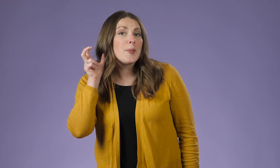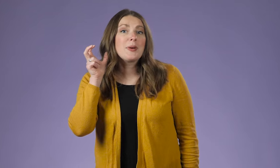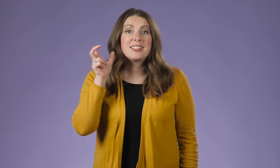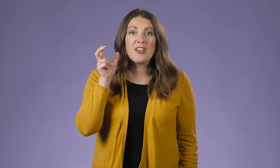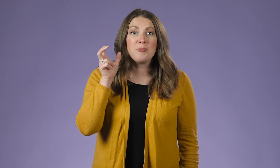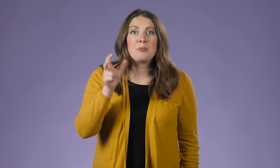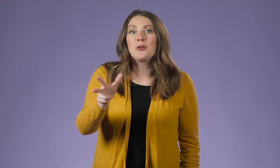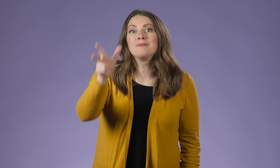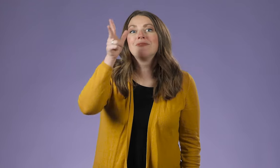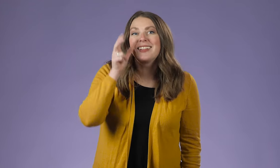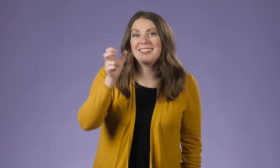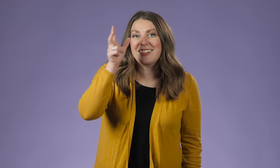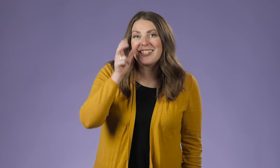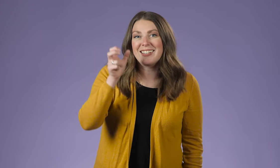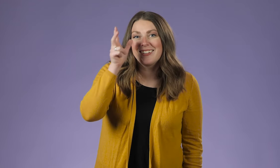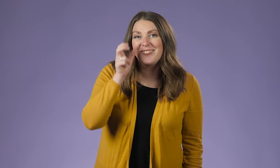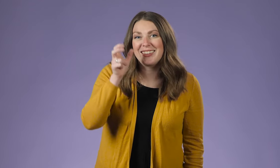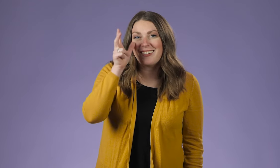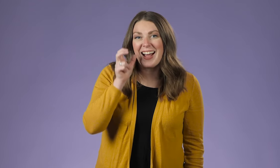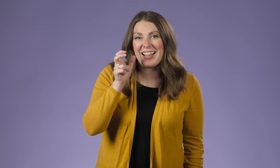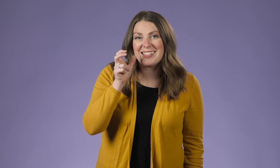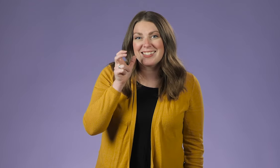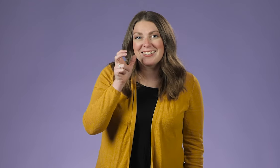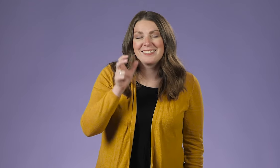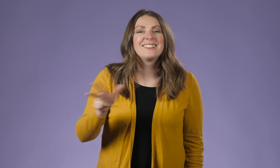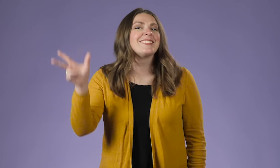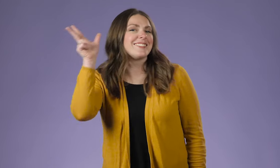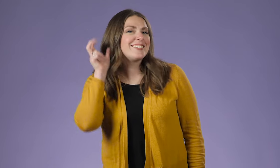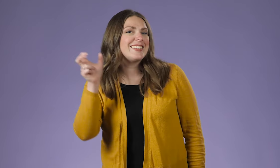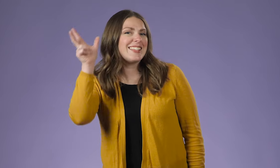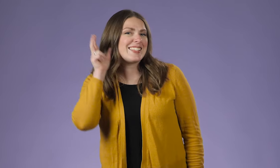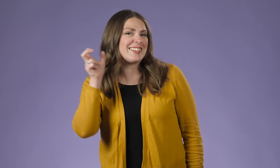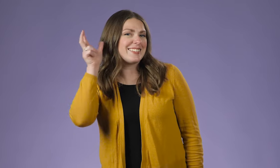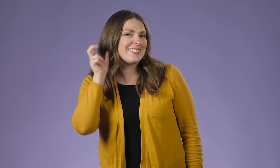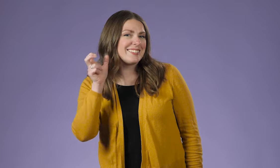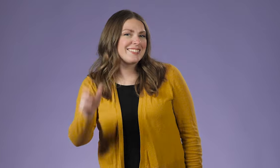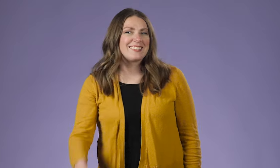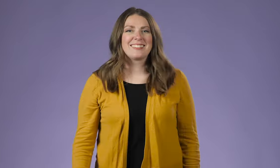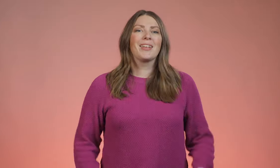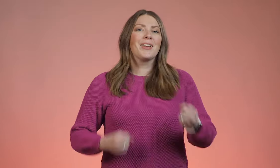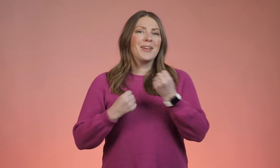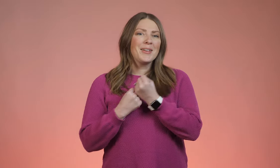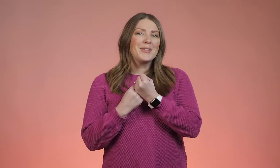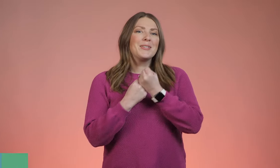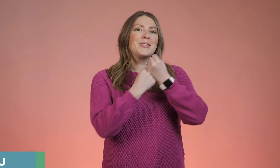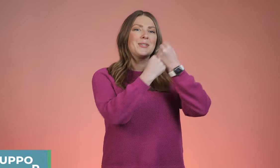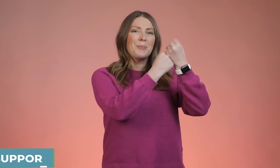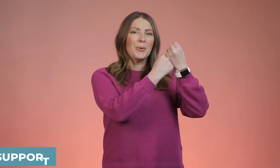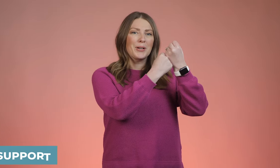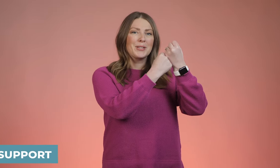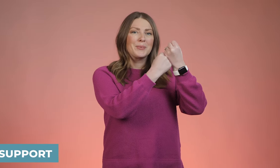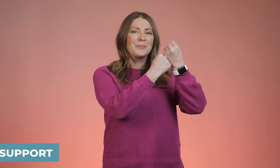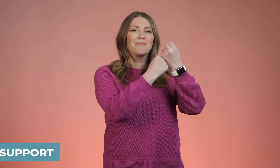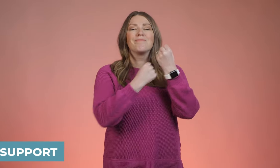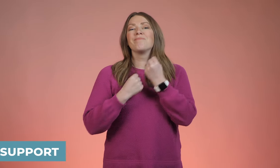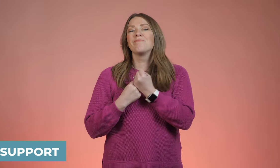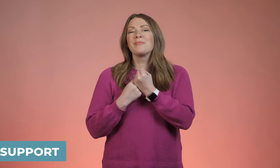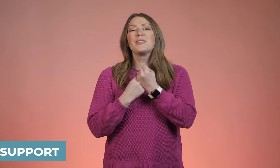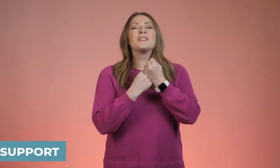But deaf people listen with their eyes. Listen. Support,